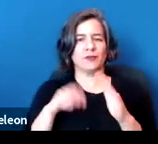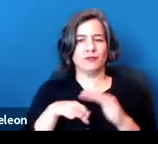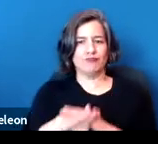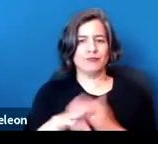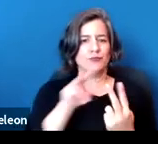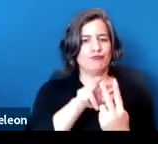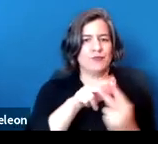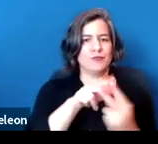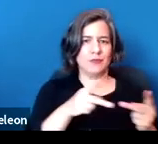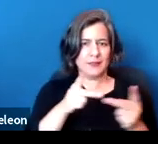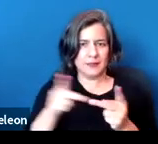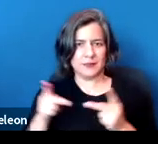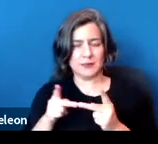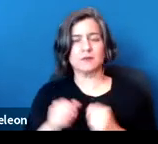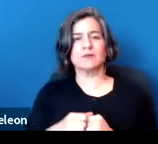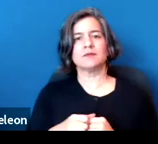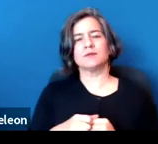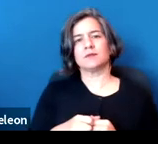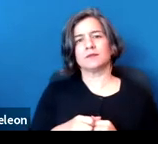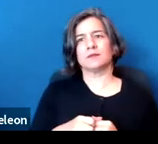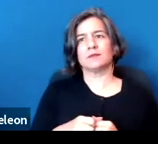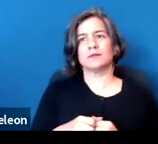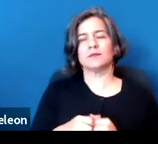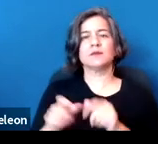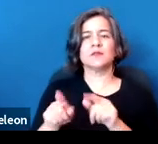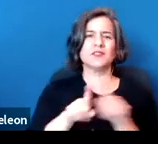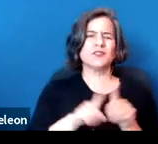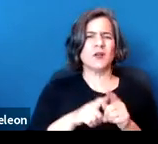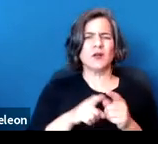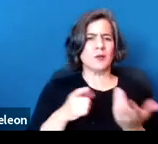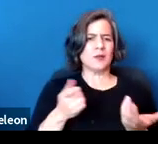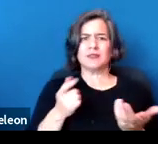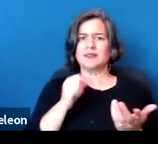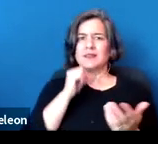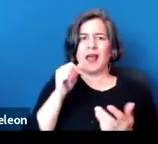And then, of course, virtual activities rather than in-person, and these would include,